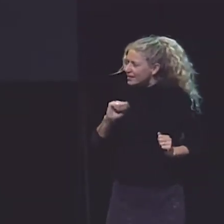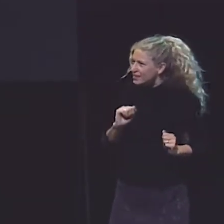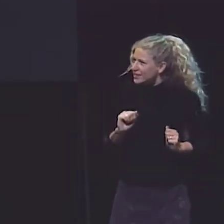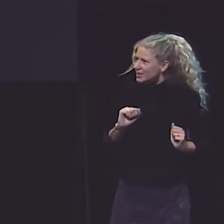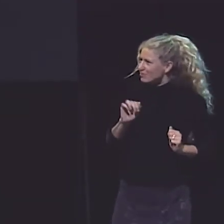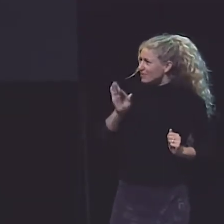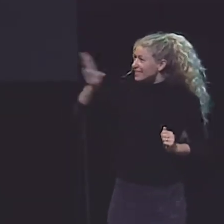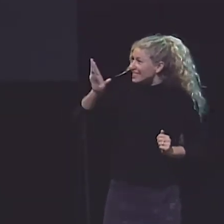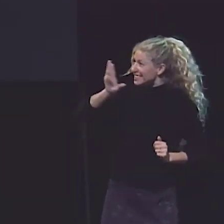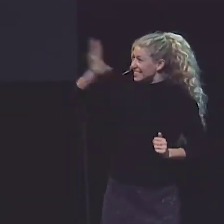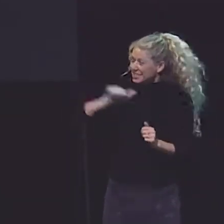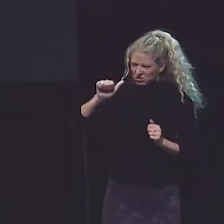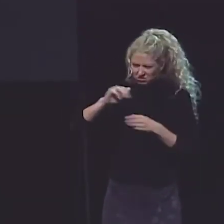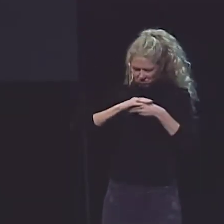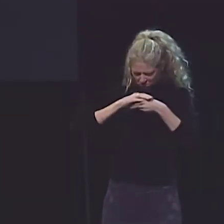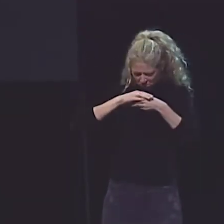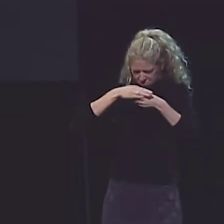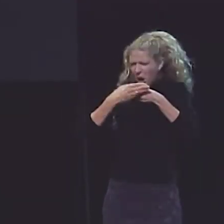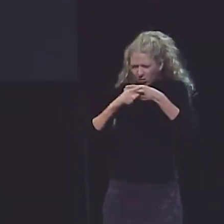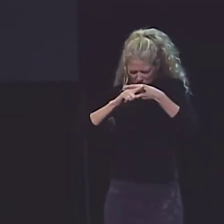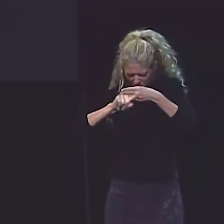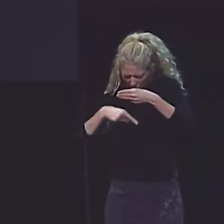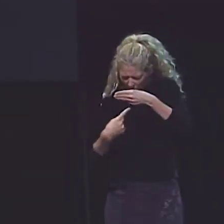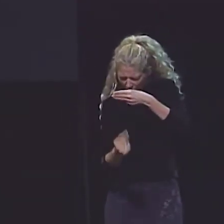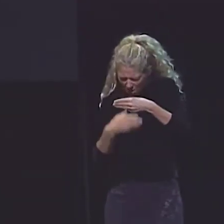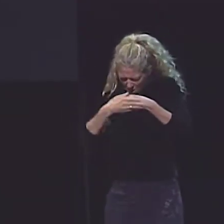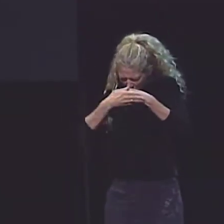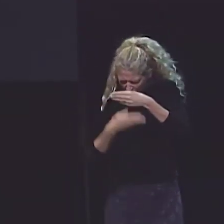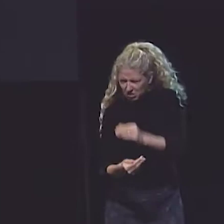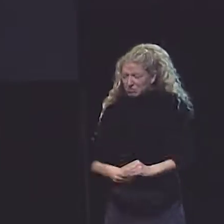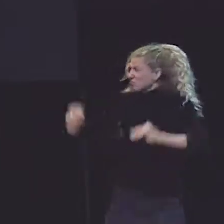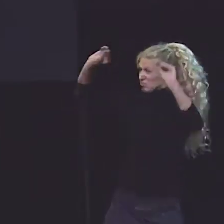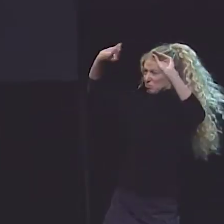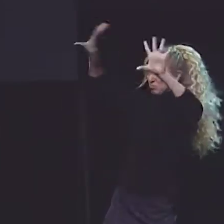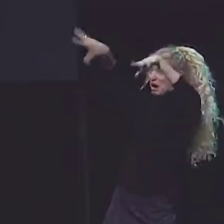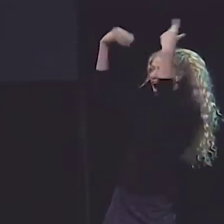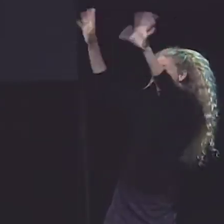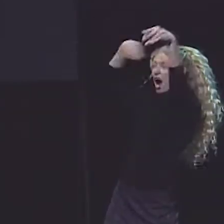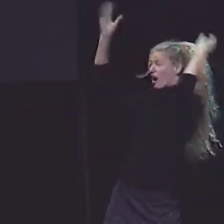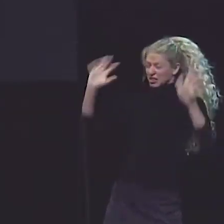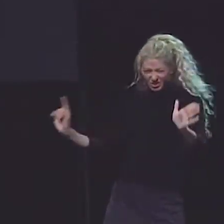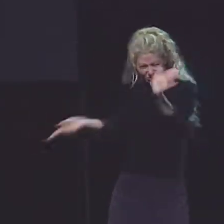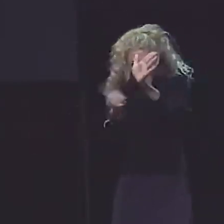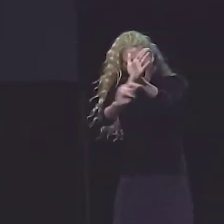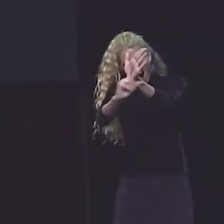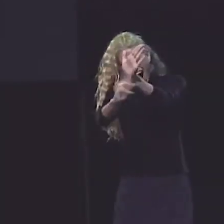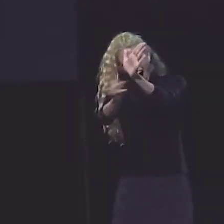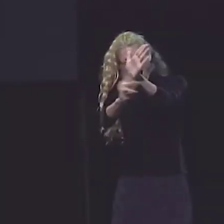I COULD JUST TOUCH IT. BUT WHEN I TOUCHED IT, OUT CAME THE GLASS